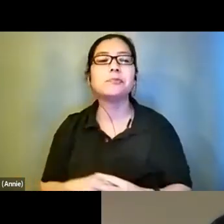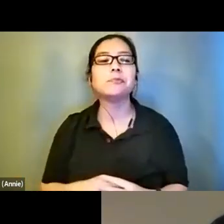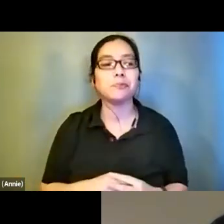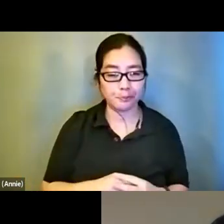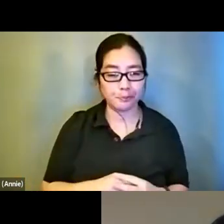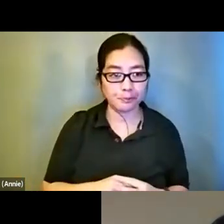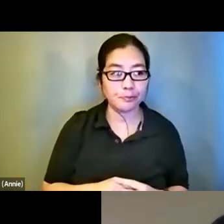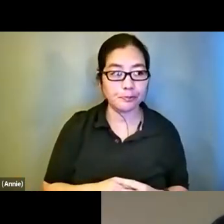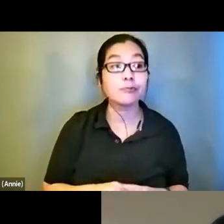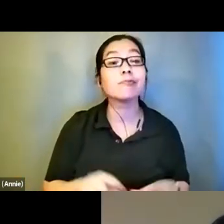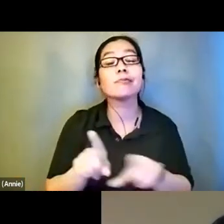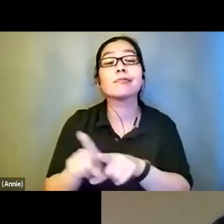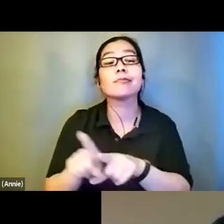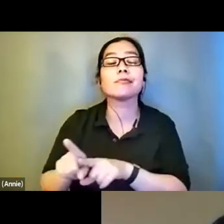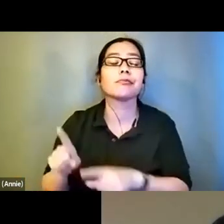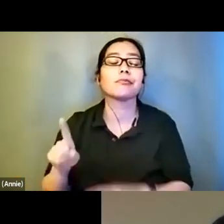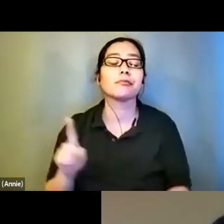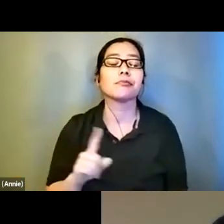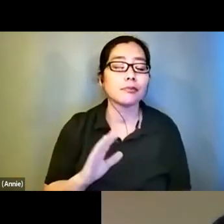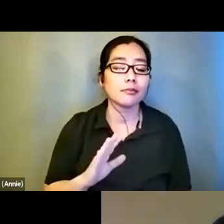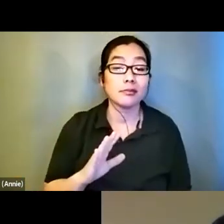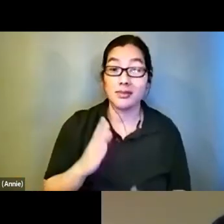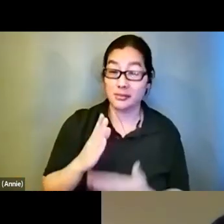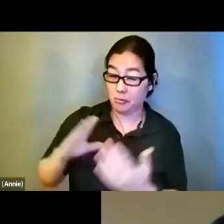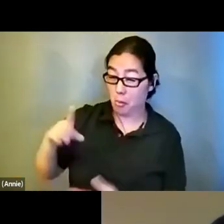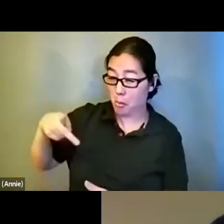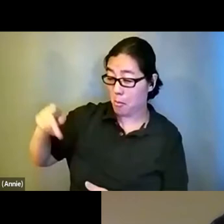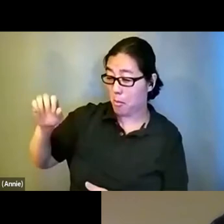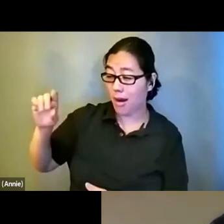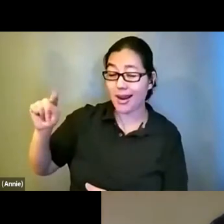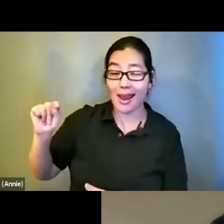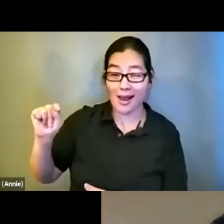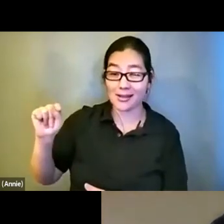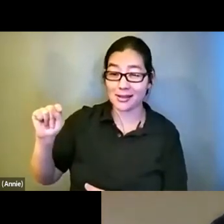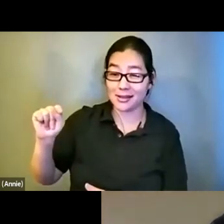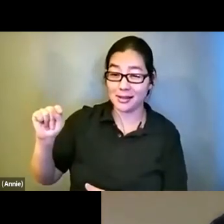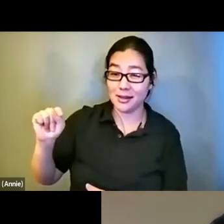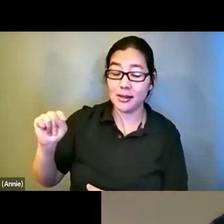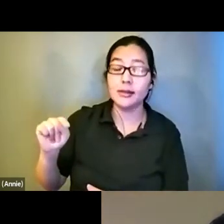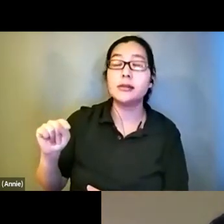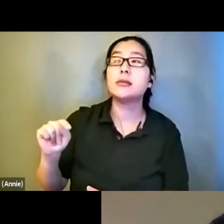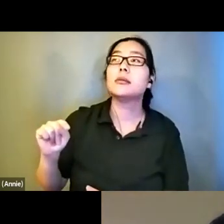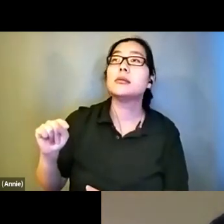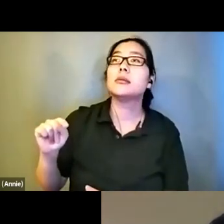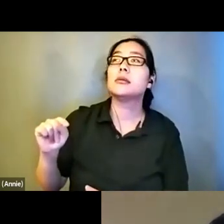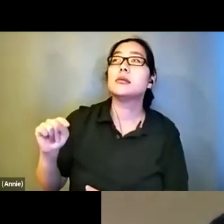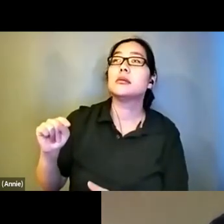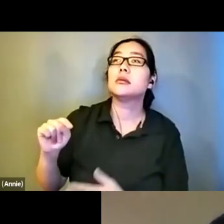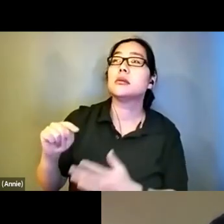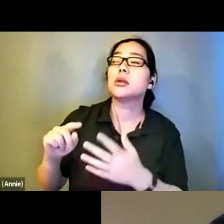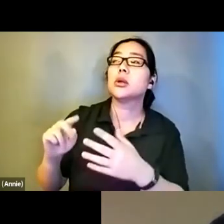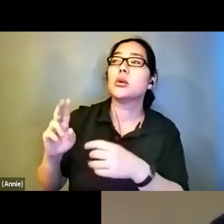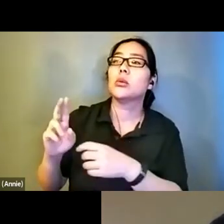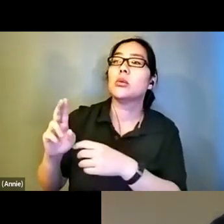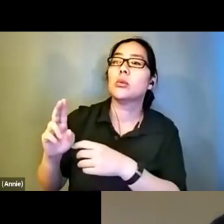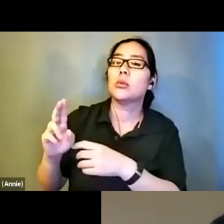some of those podcast episodes were recorded using binortherly sound. If you wore